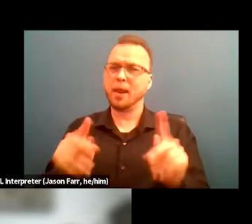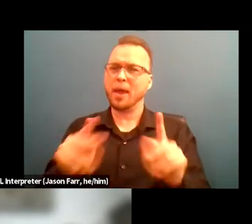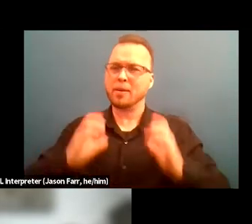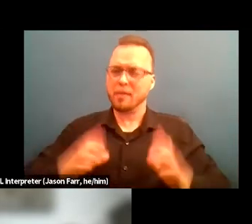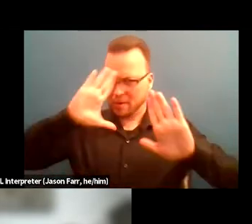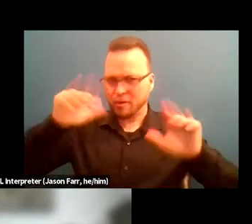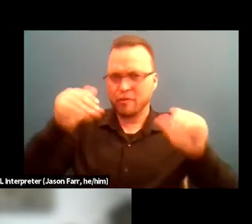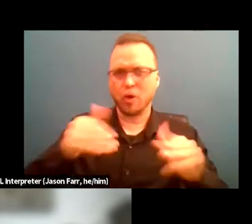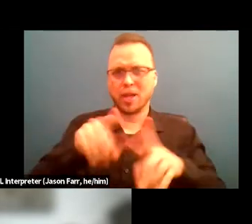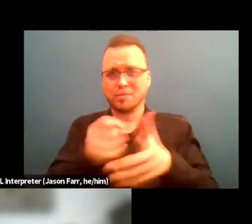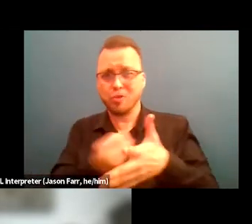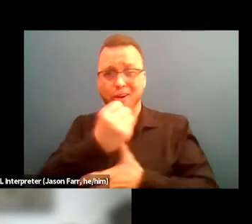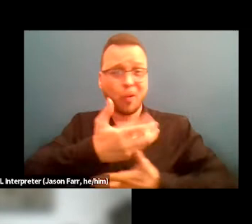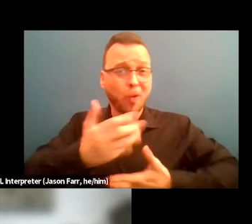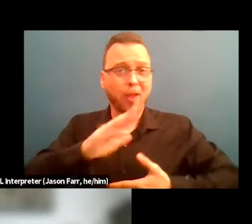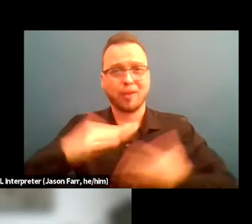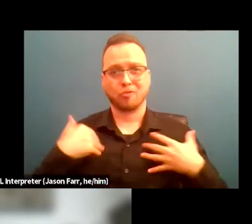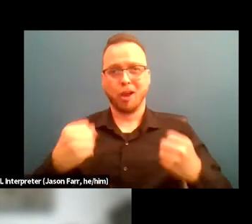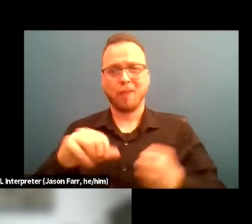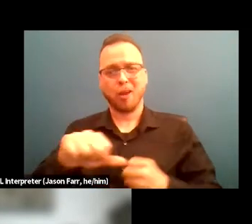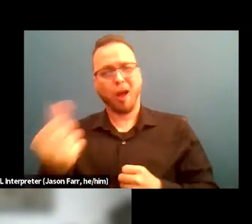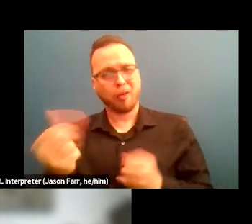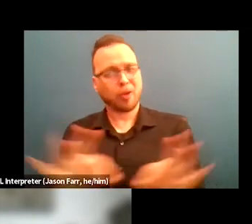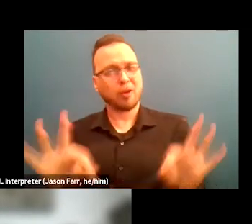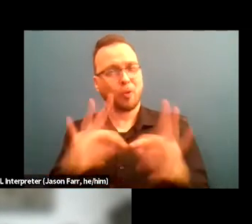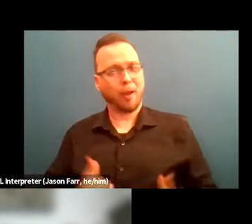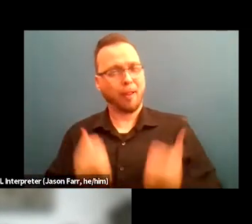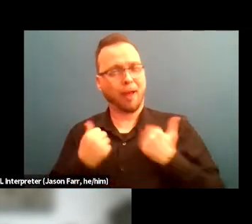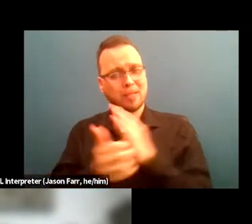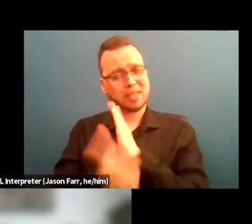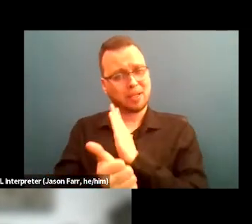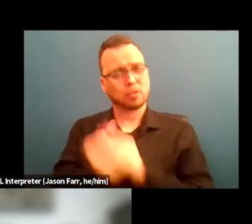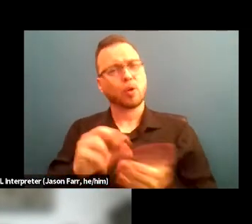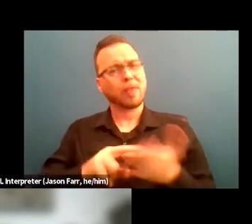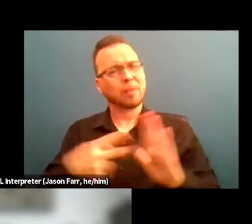and other appropriate life skills, we provide the clients with safe housing